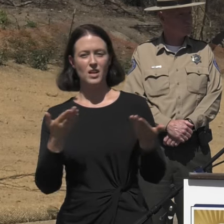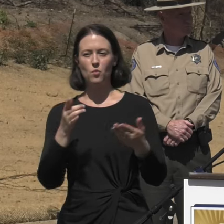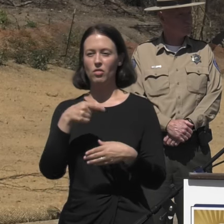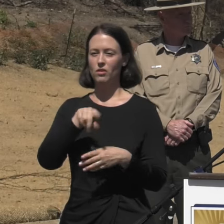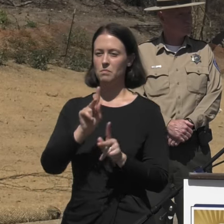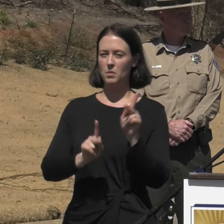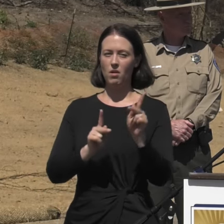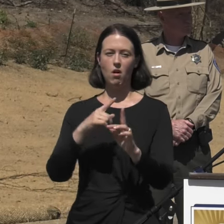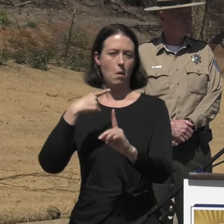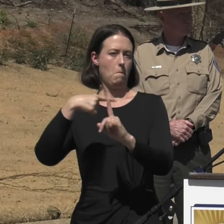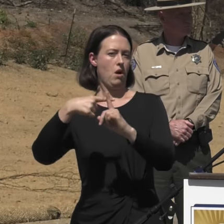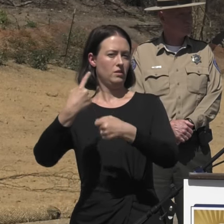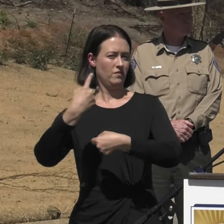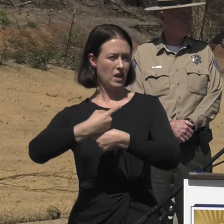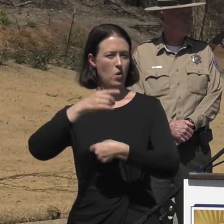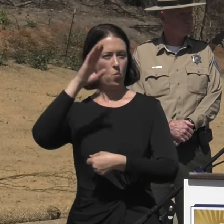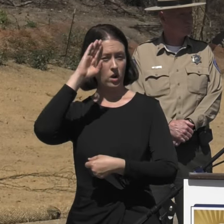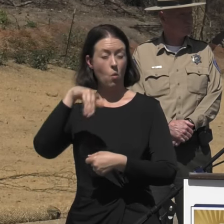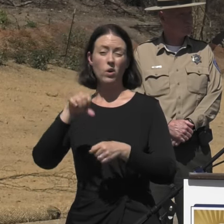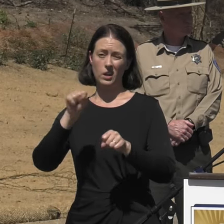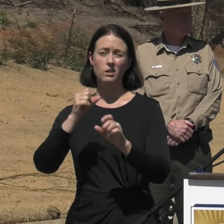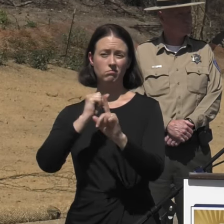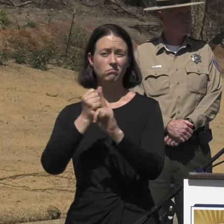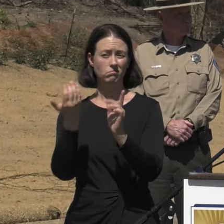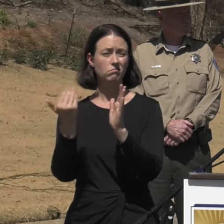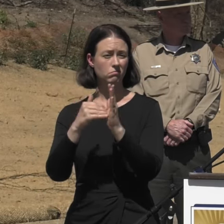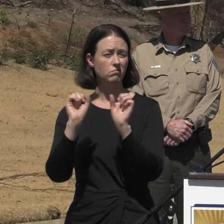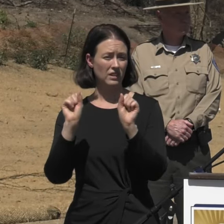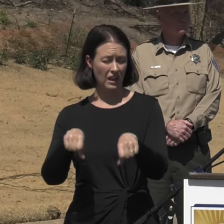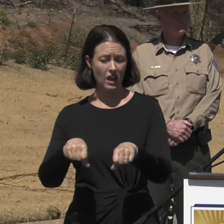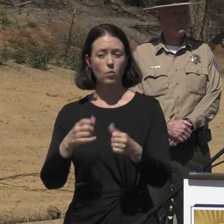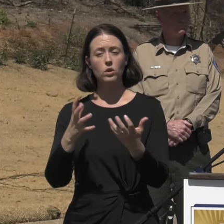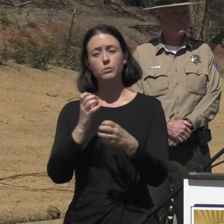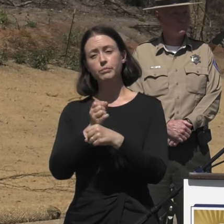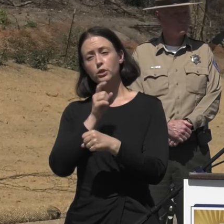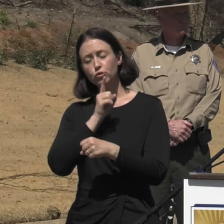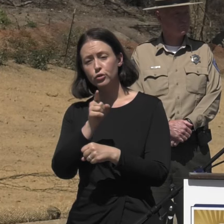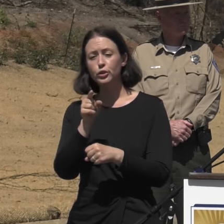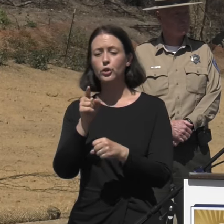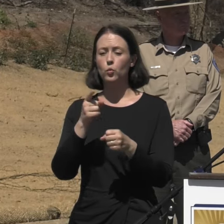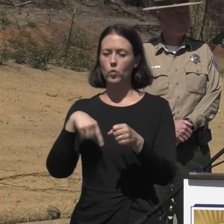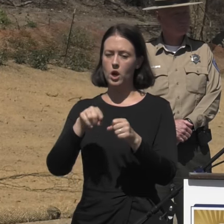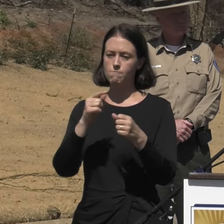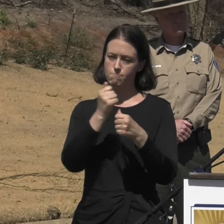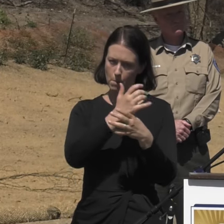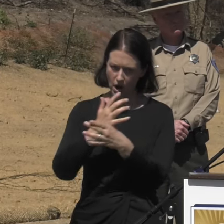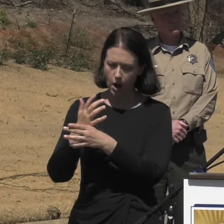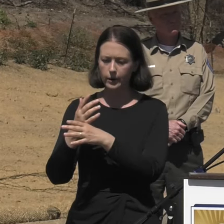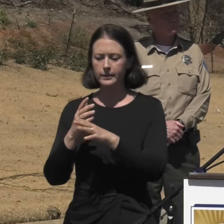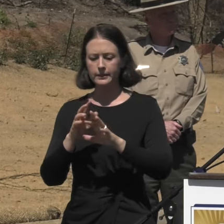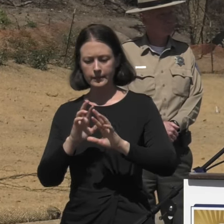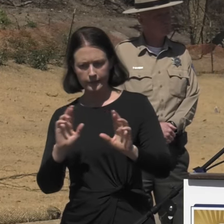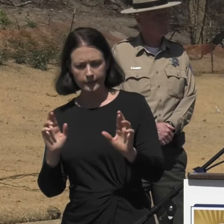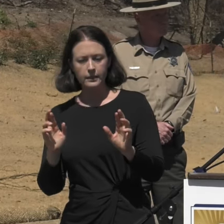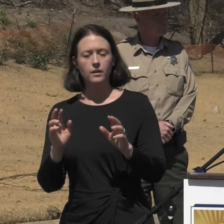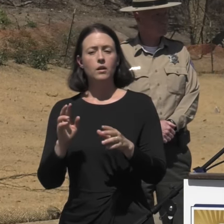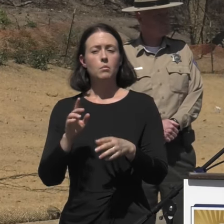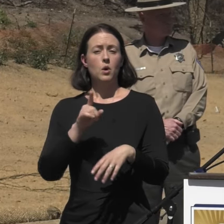because we know that this can happen again, and we want to make sure that we're prepared, but I'm particularly appreciative of the fact that